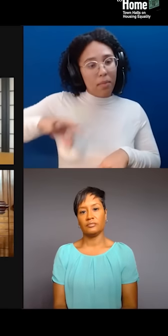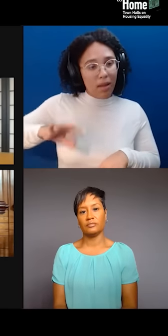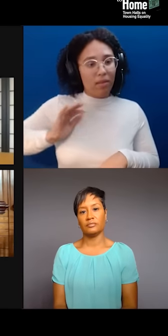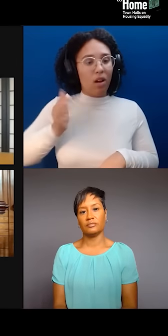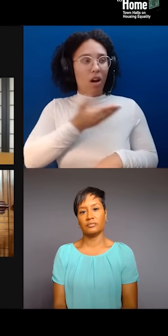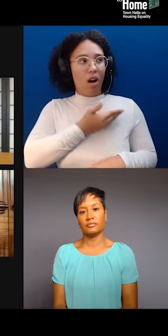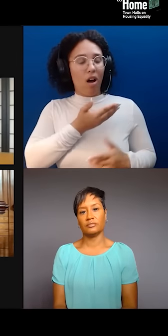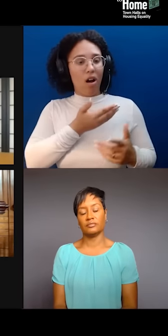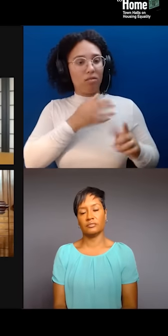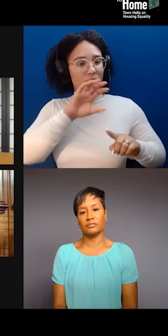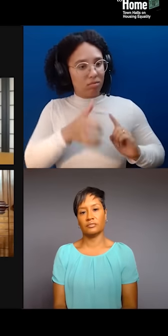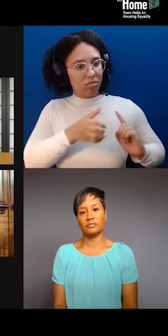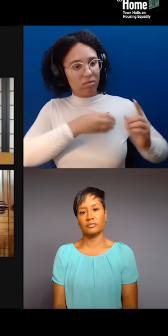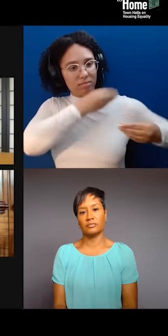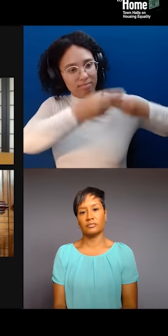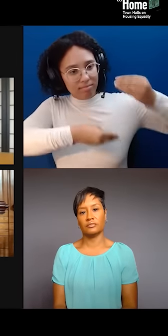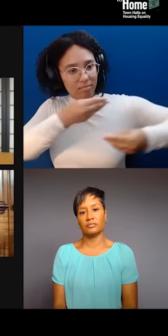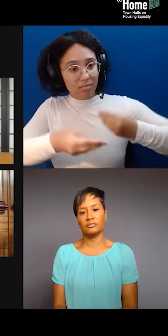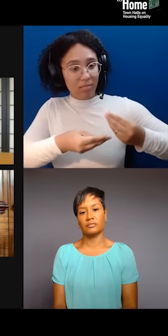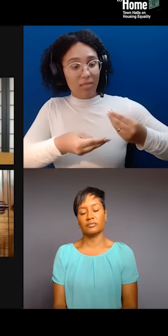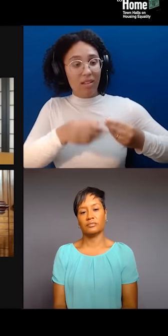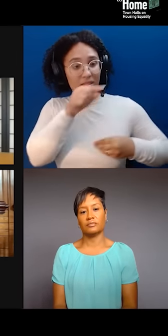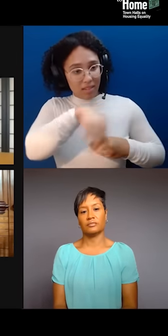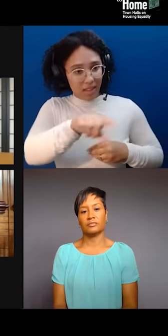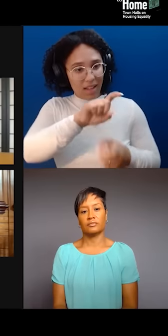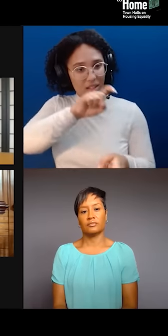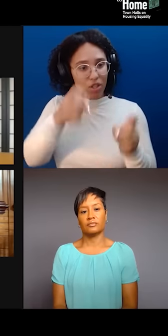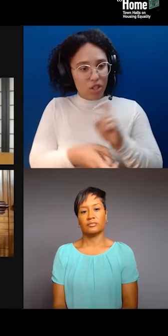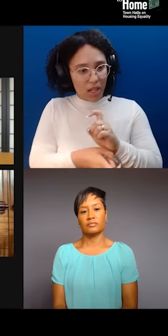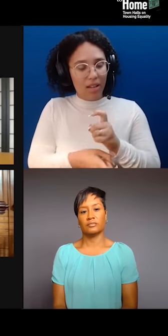that monetarily benefit only them because they're sold at auction,